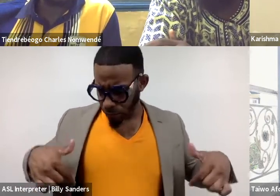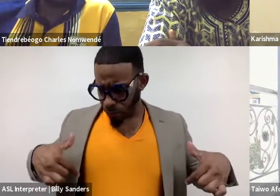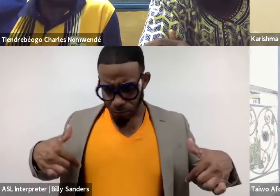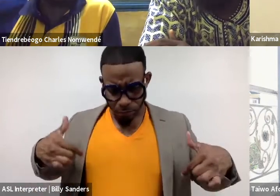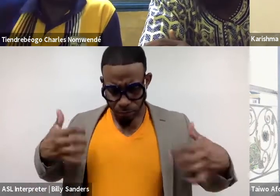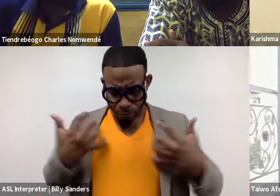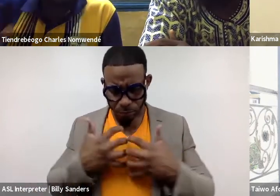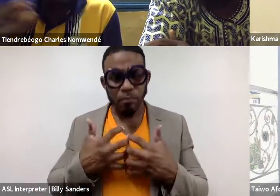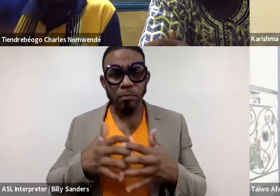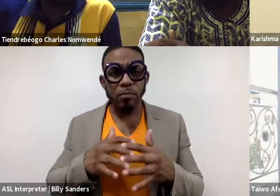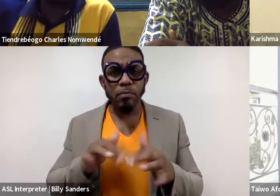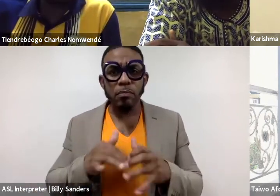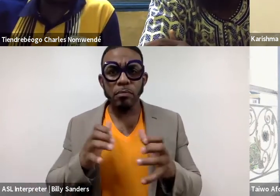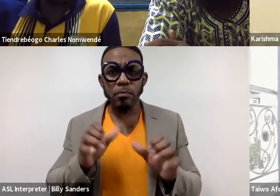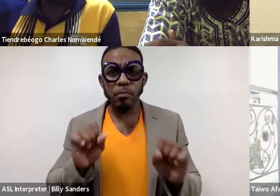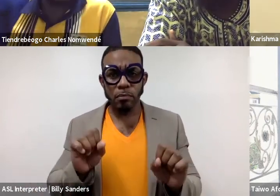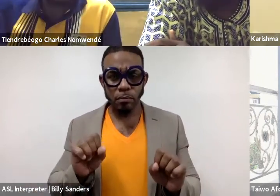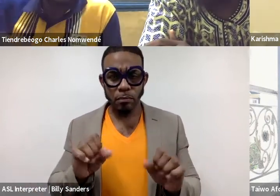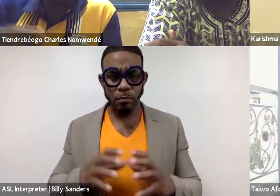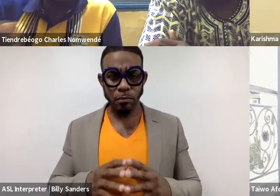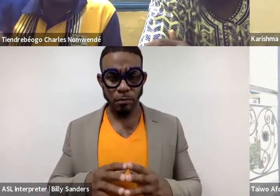(Charles speaks French)